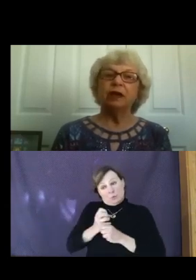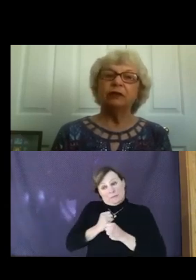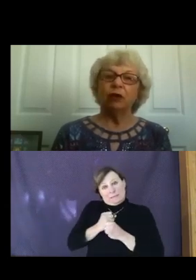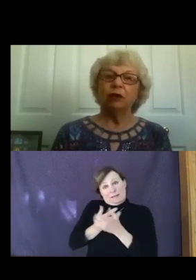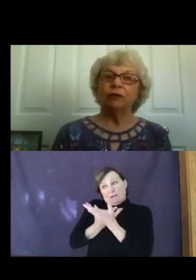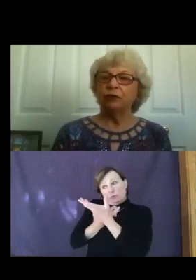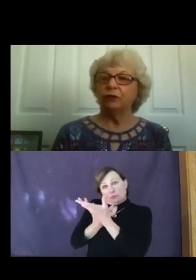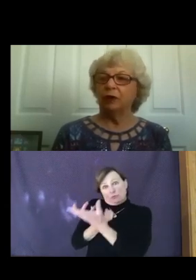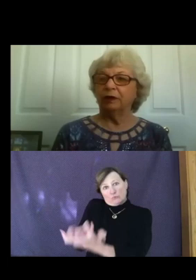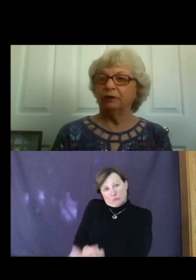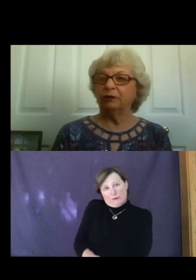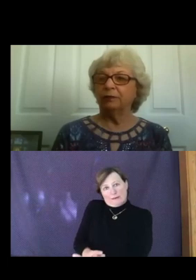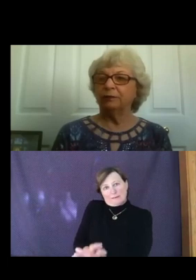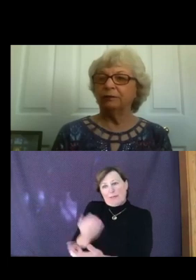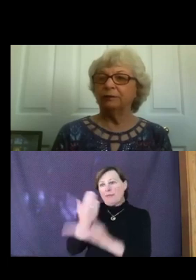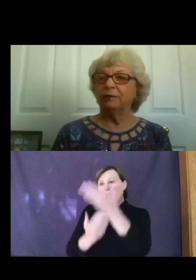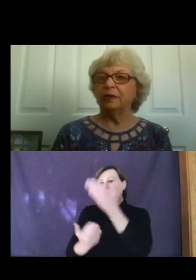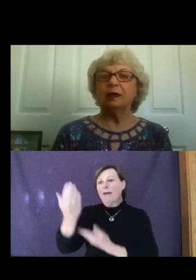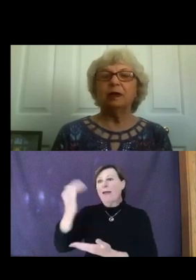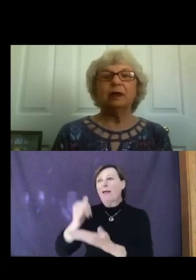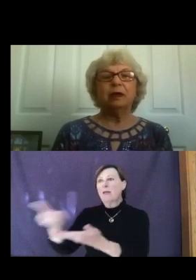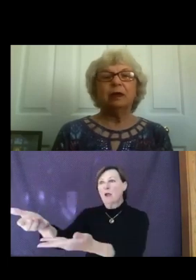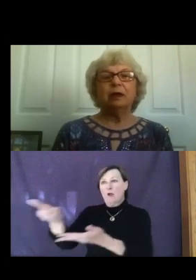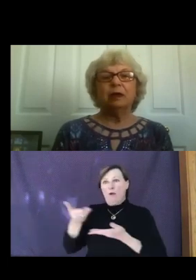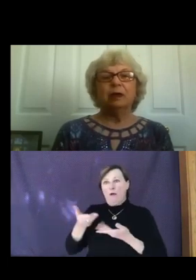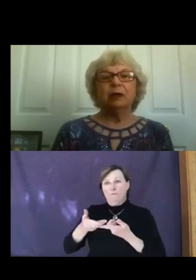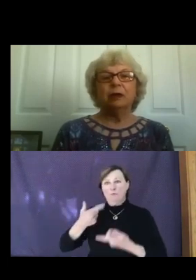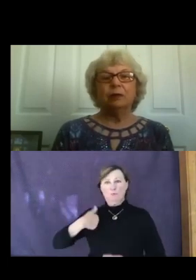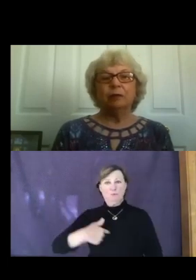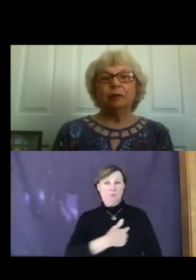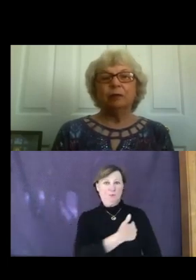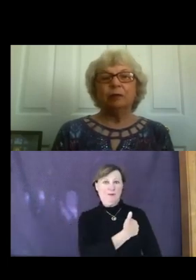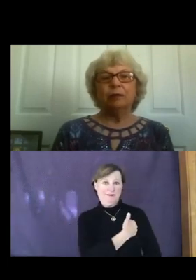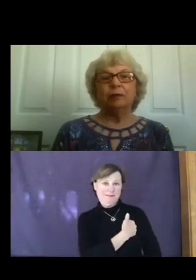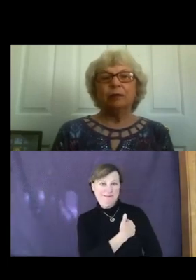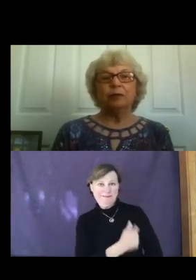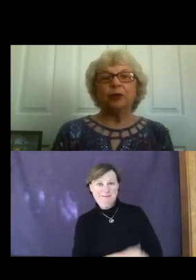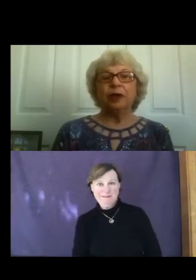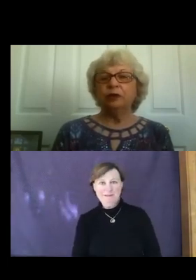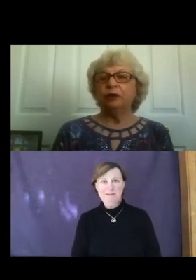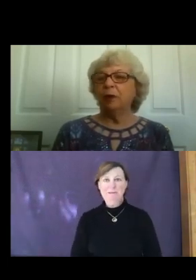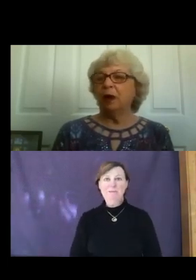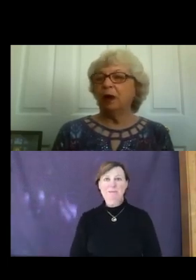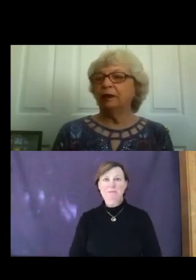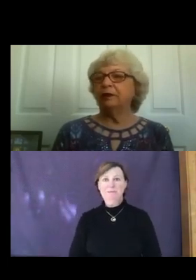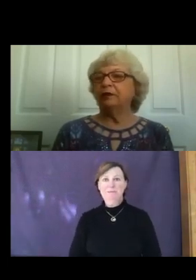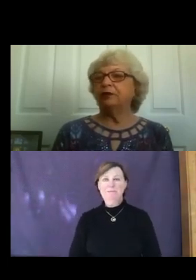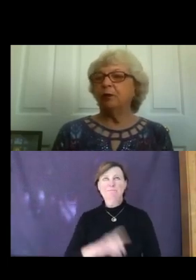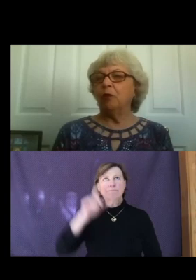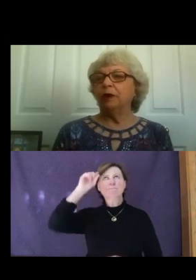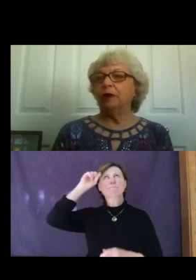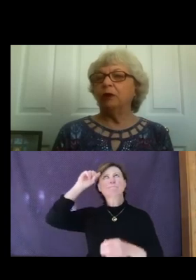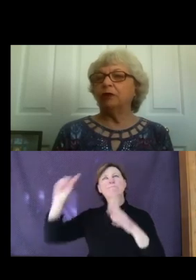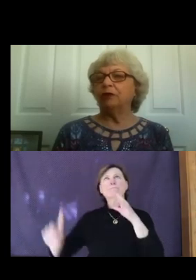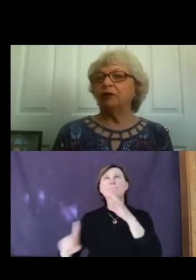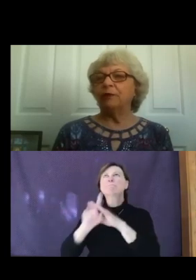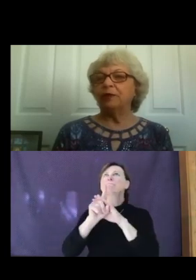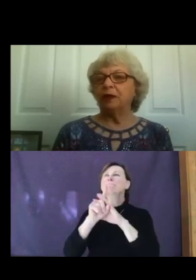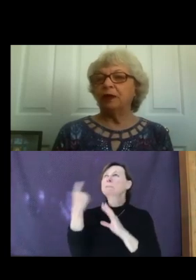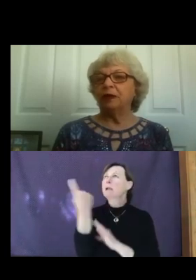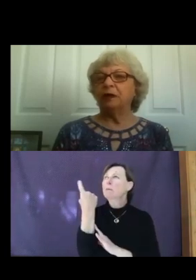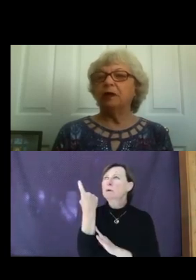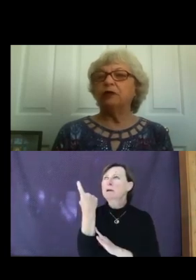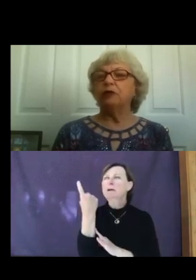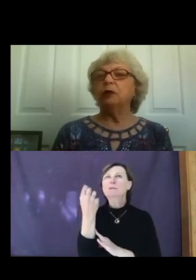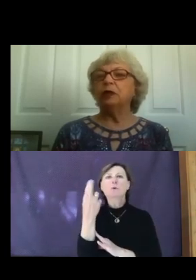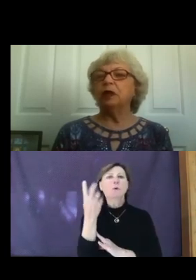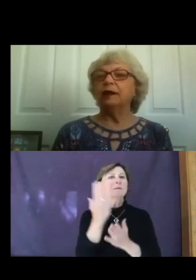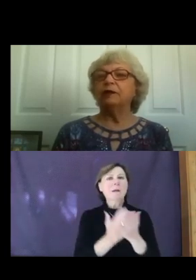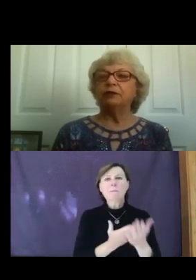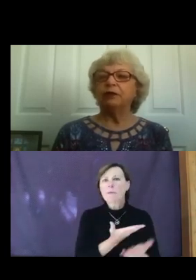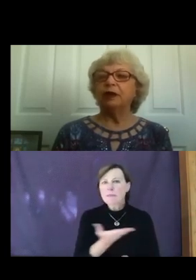offered to us. Bring to mind someone or something you would like to send